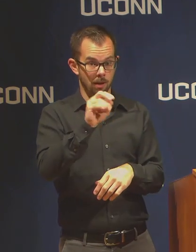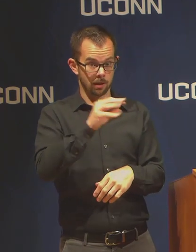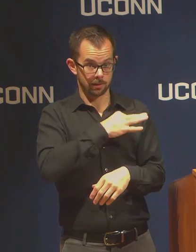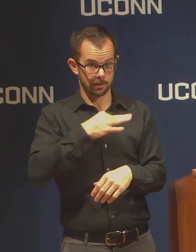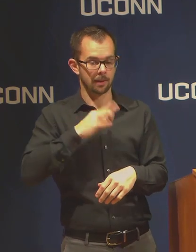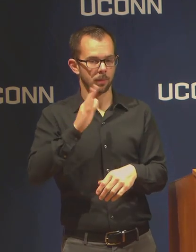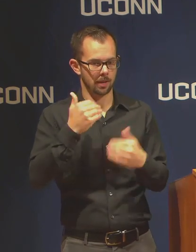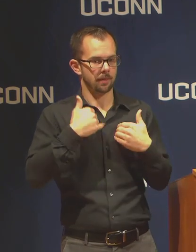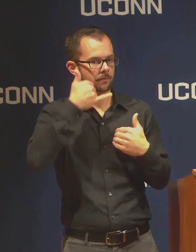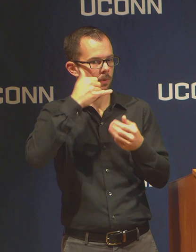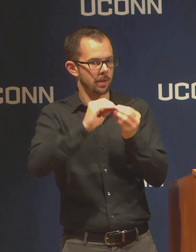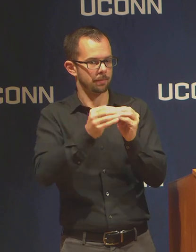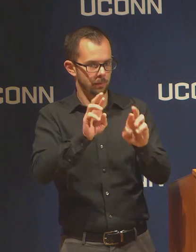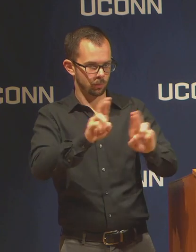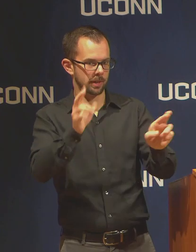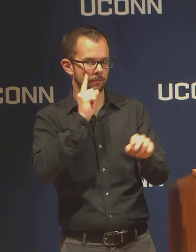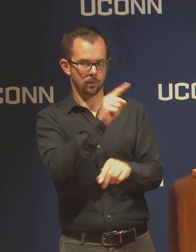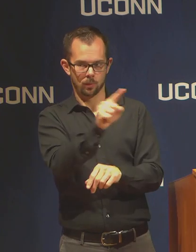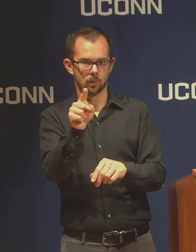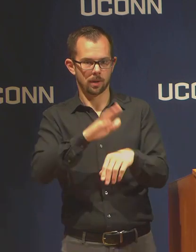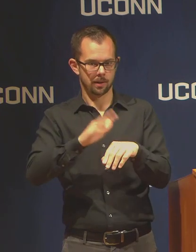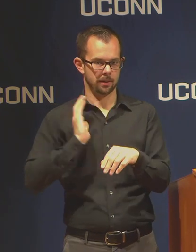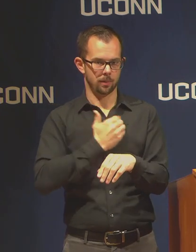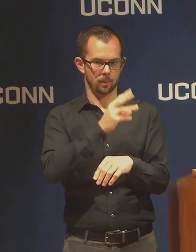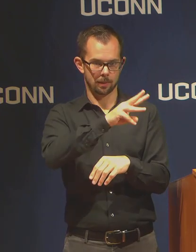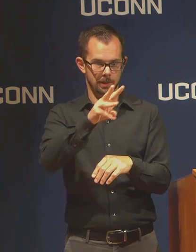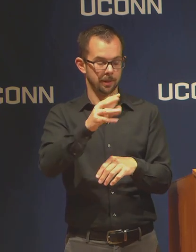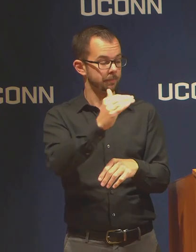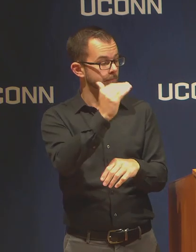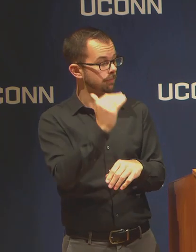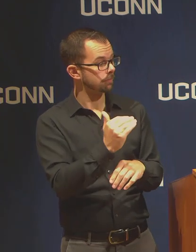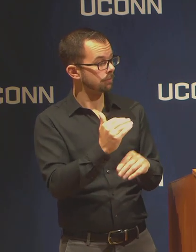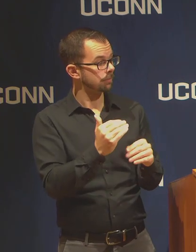Will Student Health Services on campus remain open?